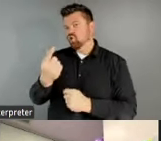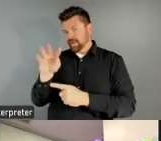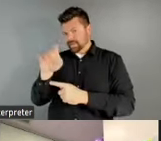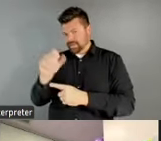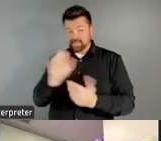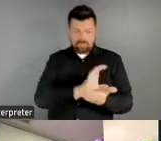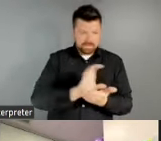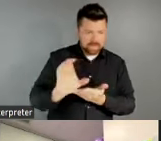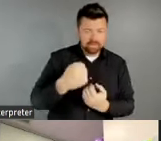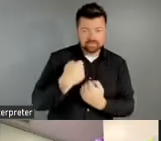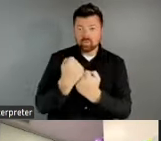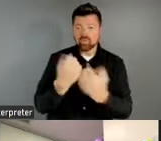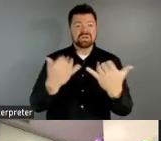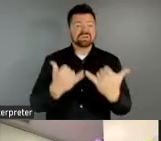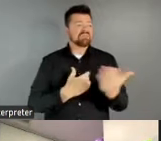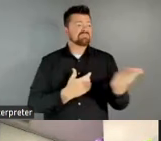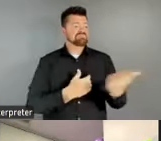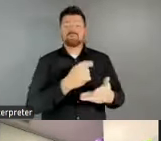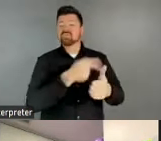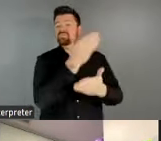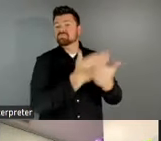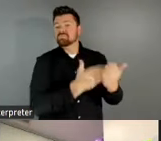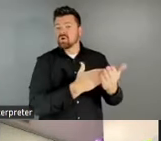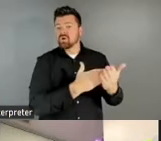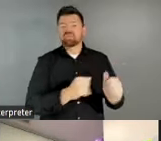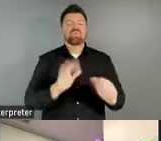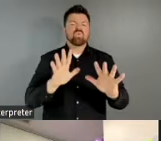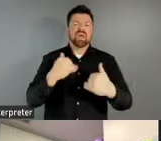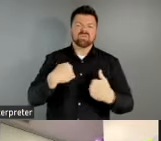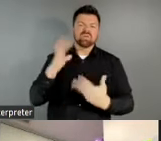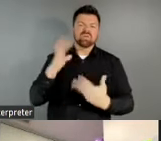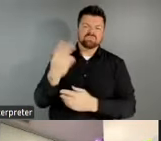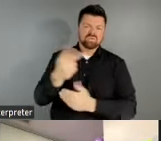in the middle of phase one of a two-phase study, so about a third of the way through this entire